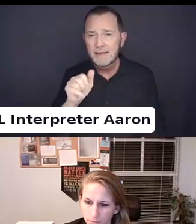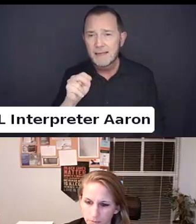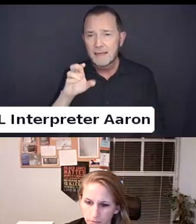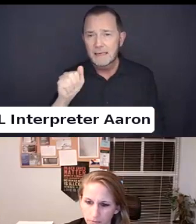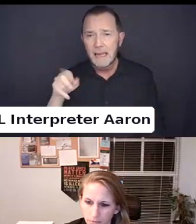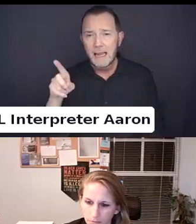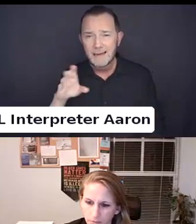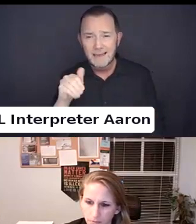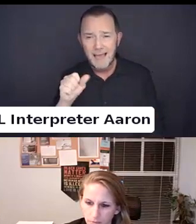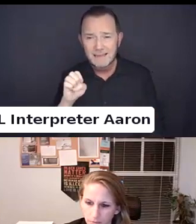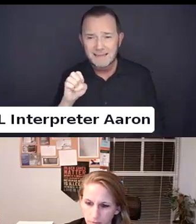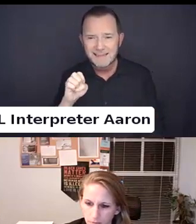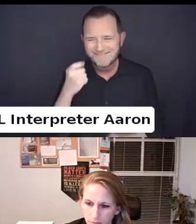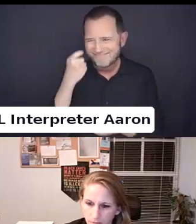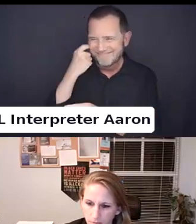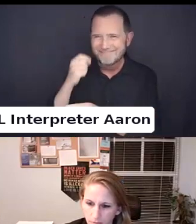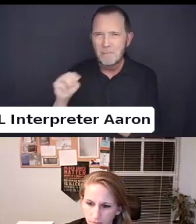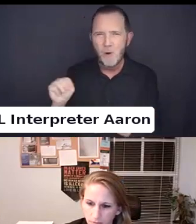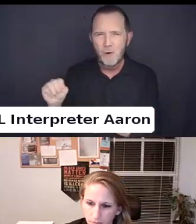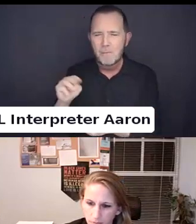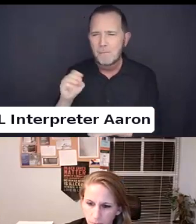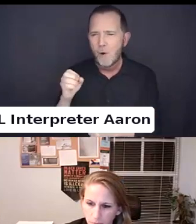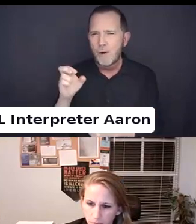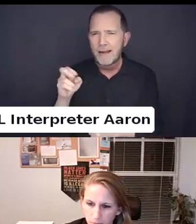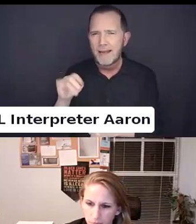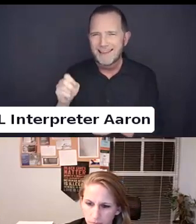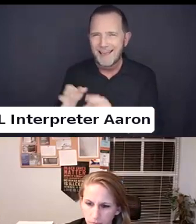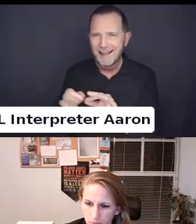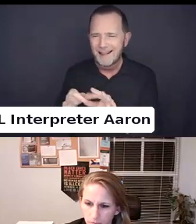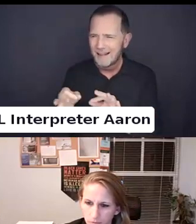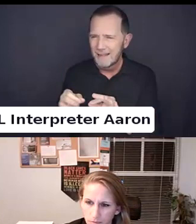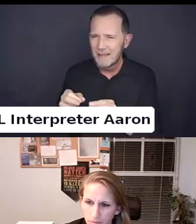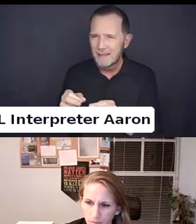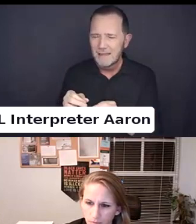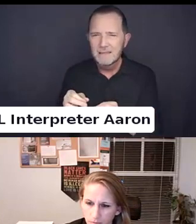you just for referencing. Could you all talk a little bit about that?